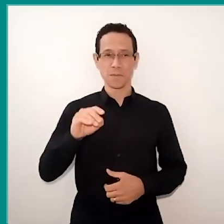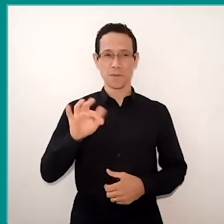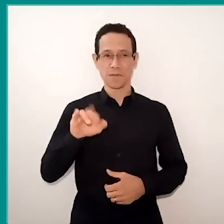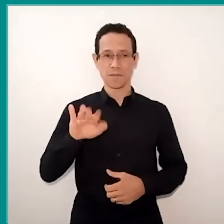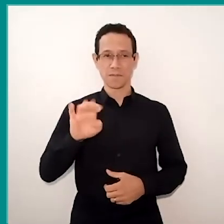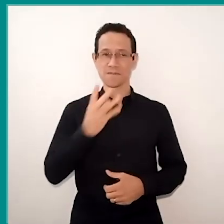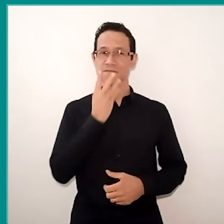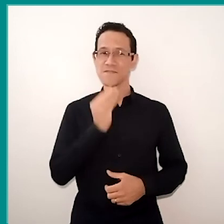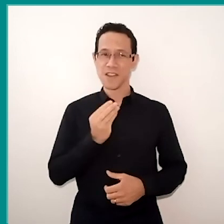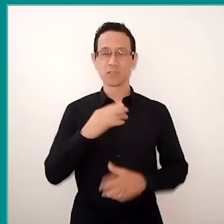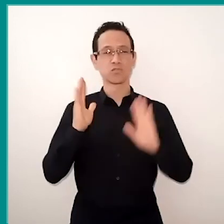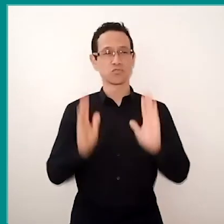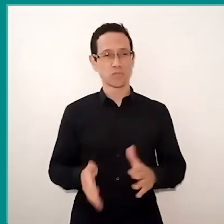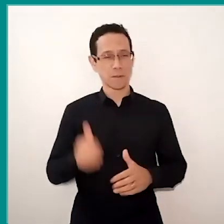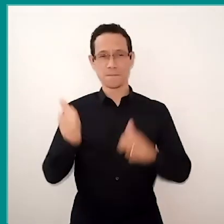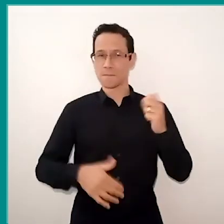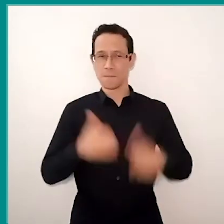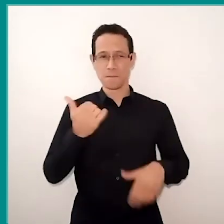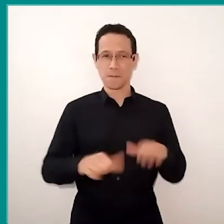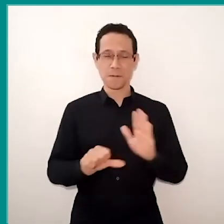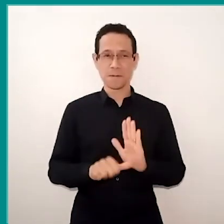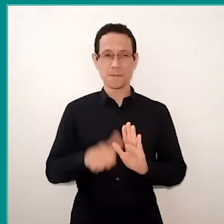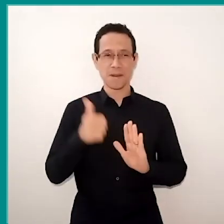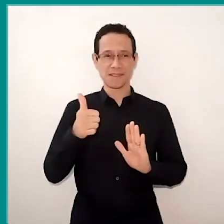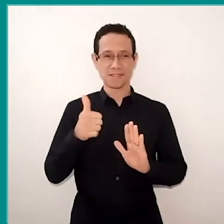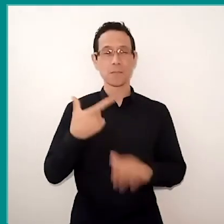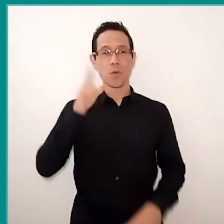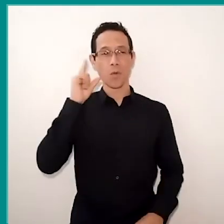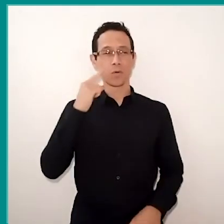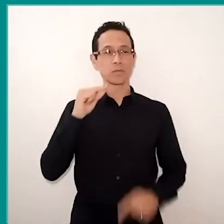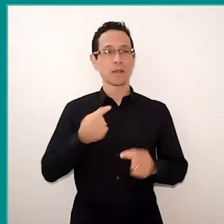at the first table, yesterday was the day to share many ideas